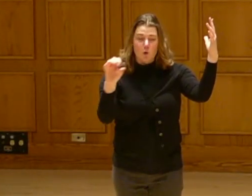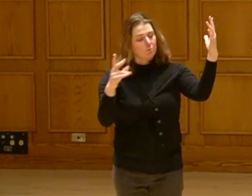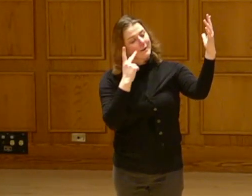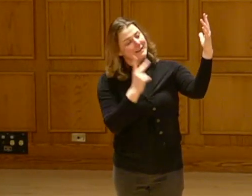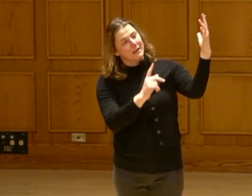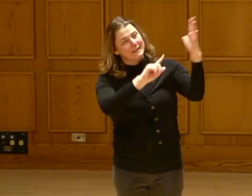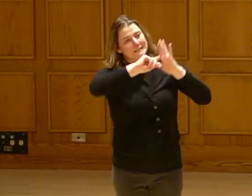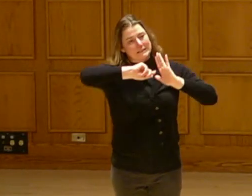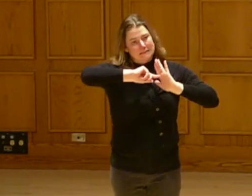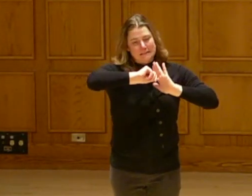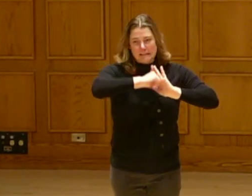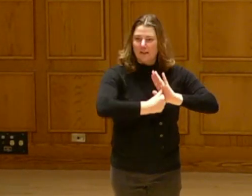chickdee and intestifying of the dogwood.